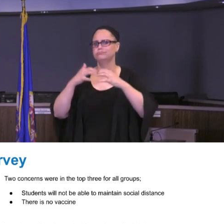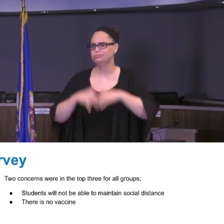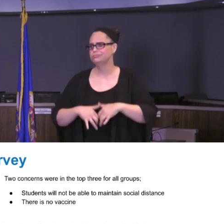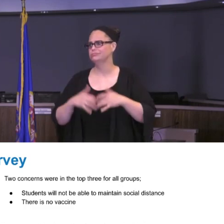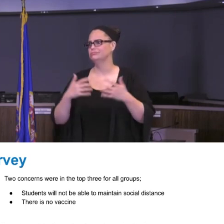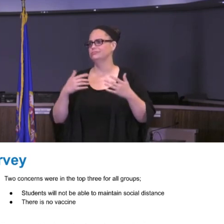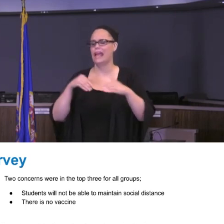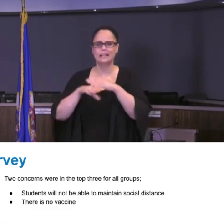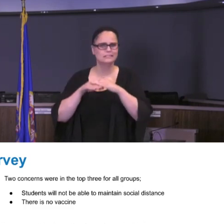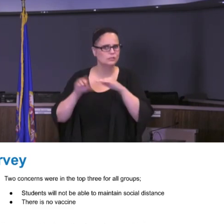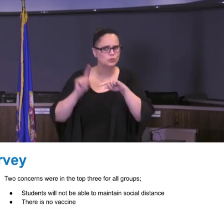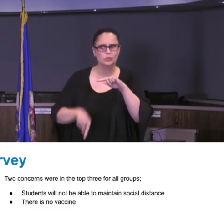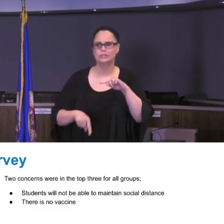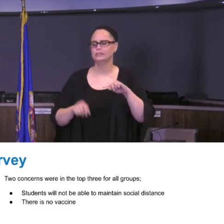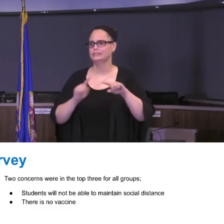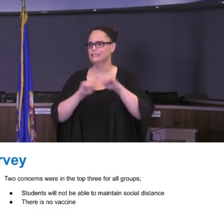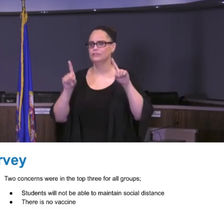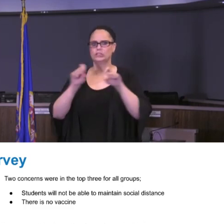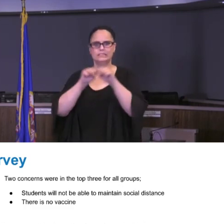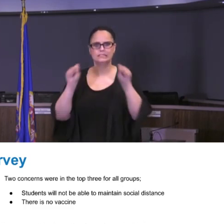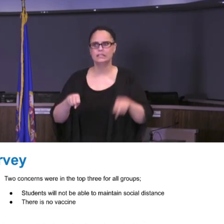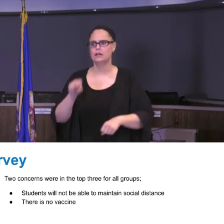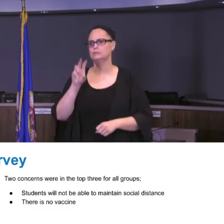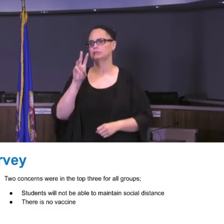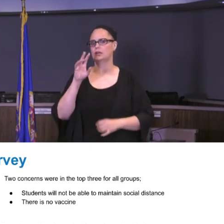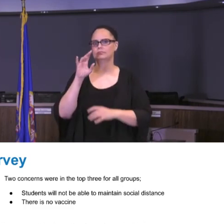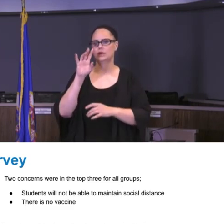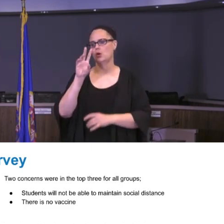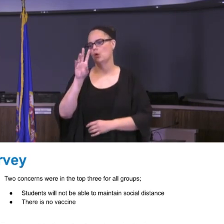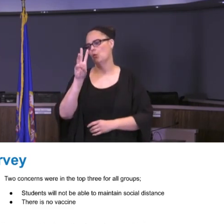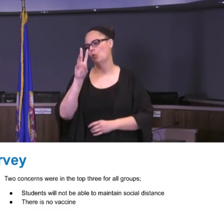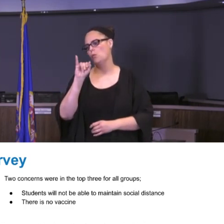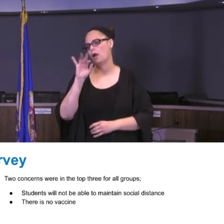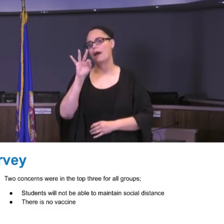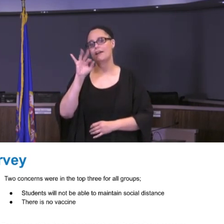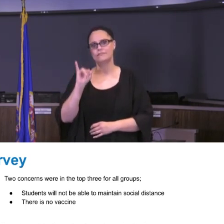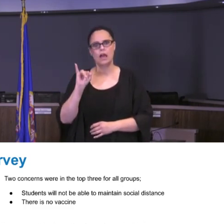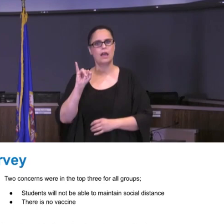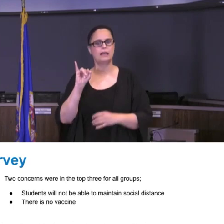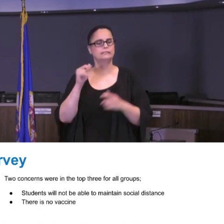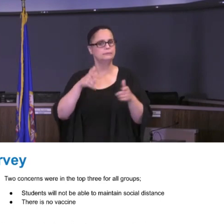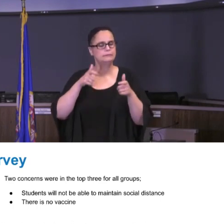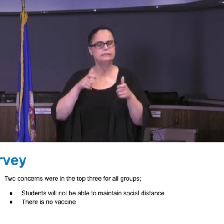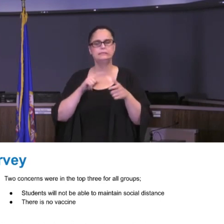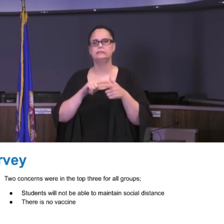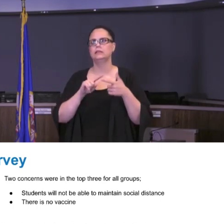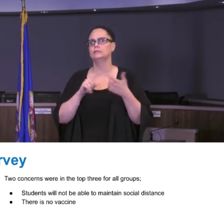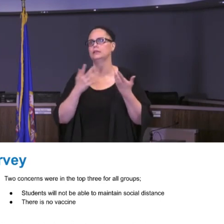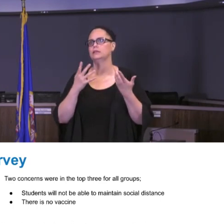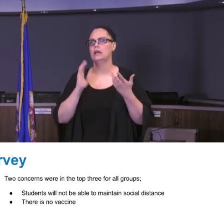different systems. We heard about WiFi speeds from our portable hot spots that we re that we were able to distribute